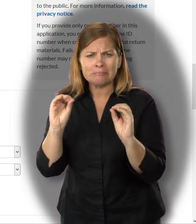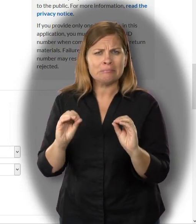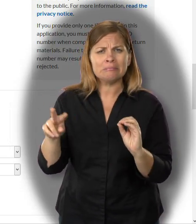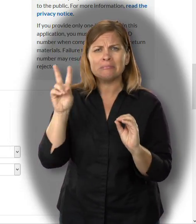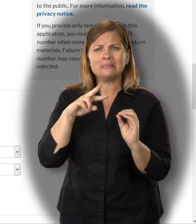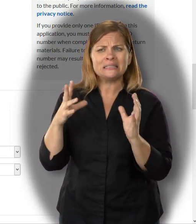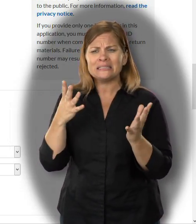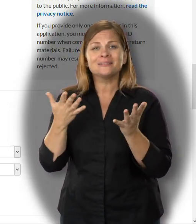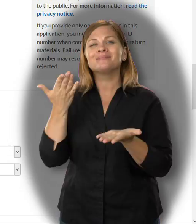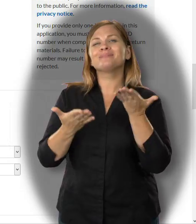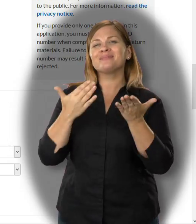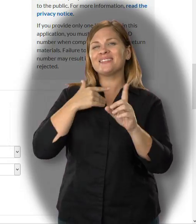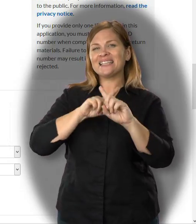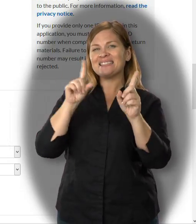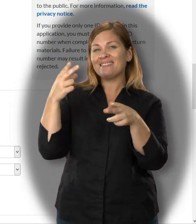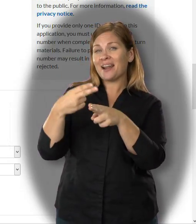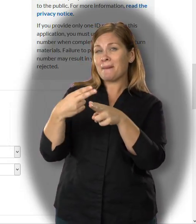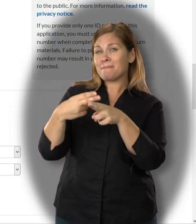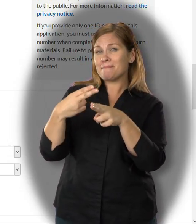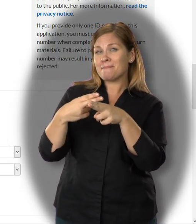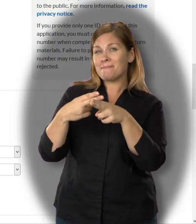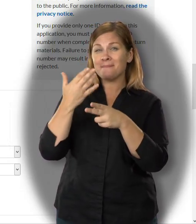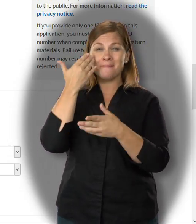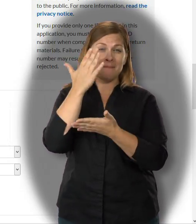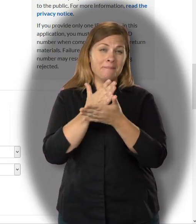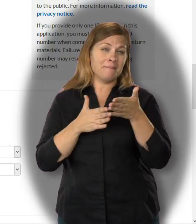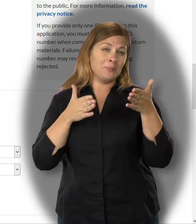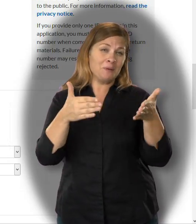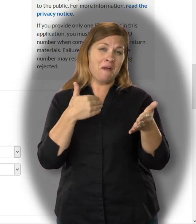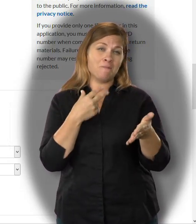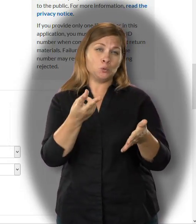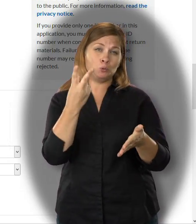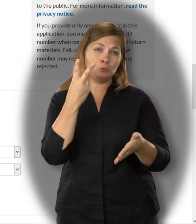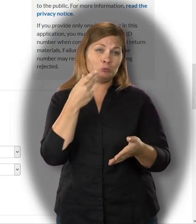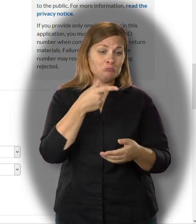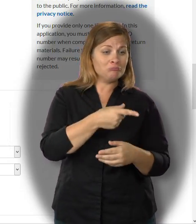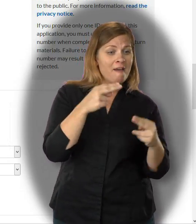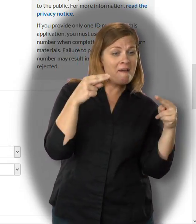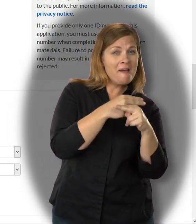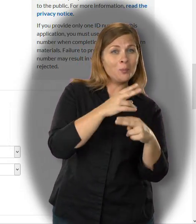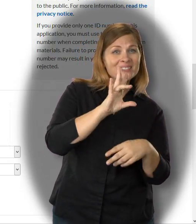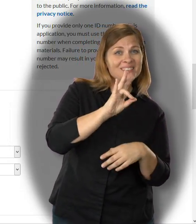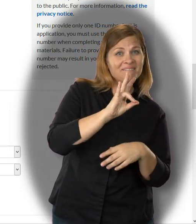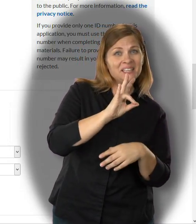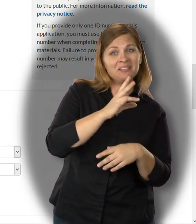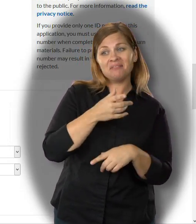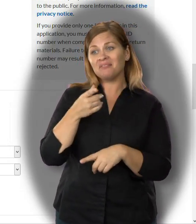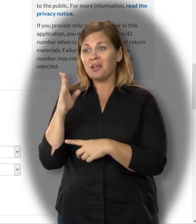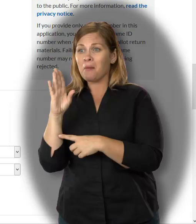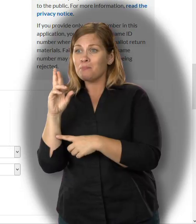look to see if it is listed under a different name (such as "Hwy. 7," instead of "Broadway").